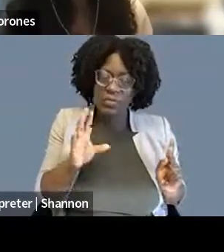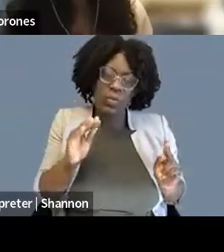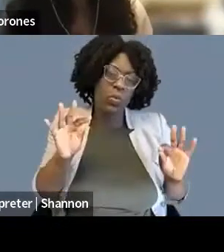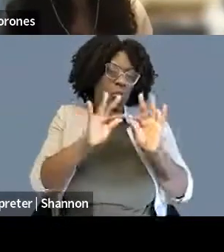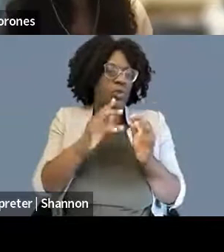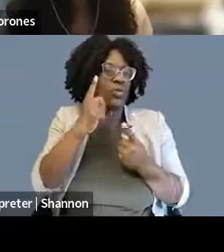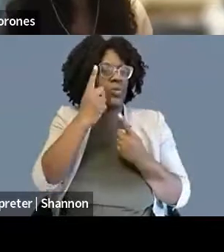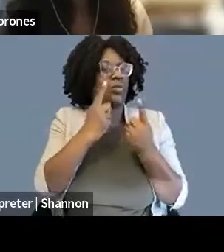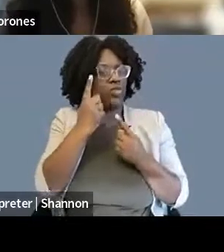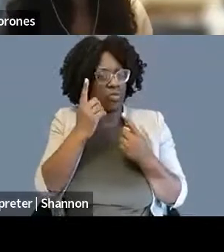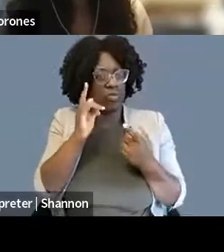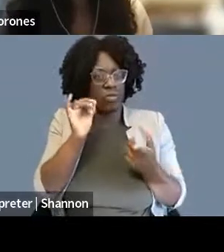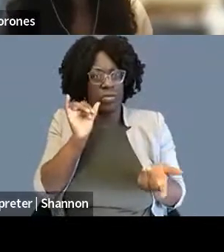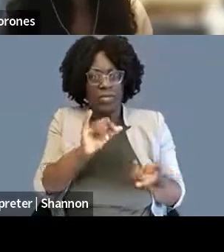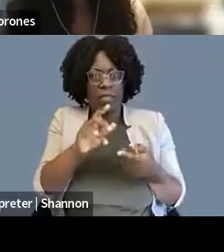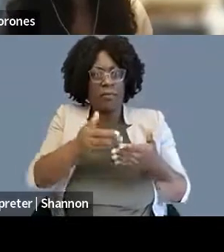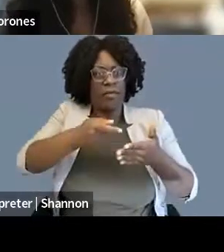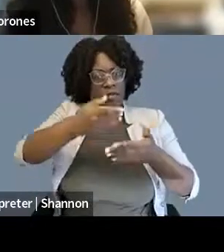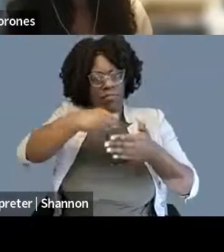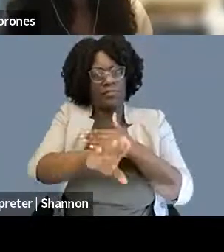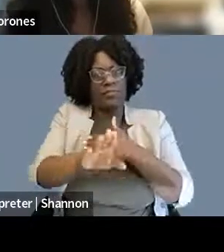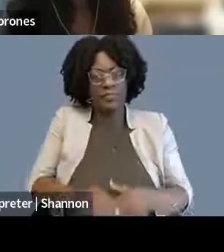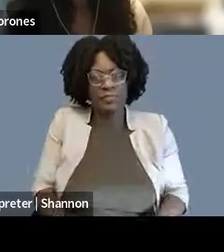Thank you. Nora- - I'll be brief. Close this out, yeah. Sure.